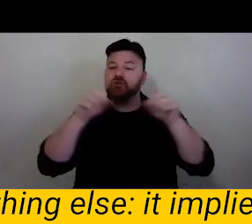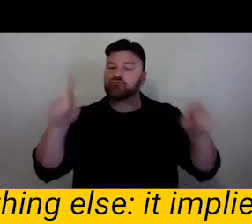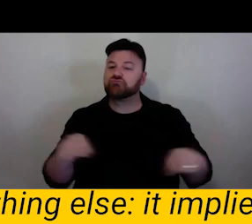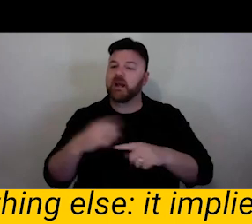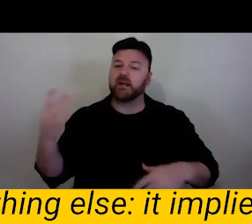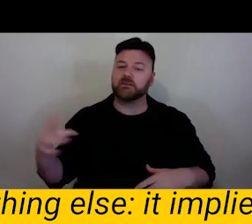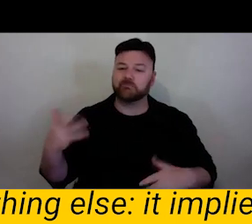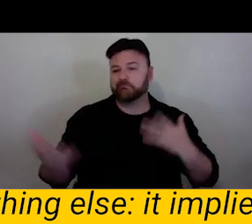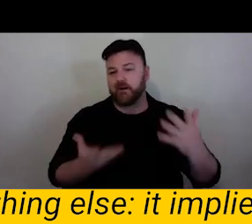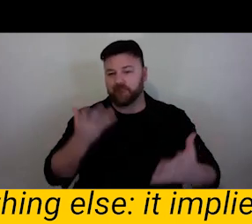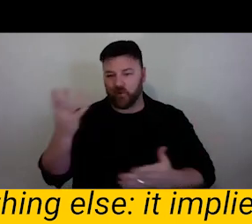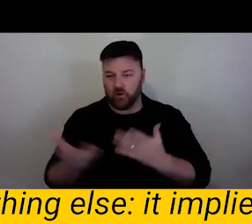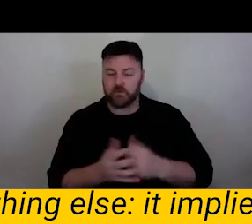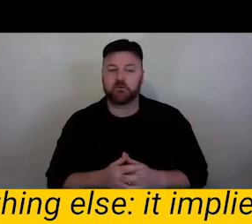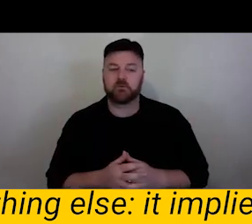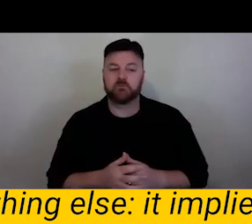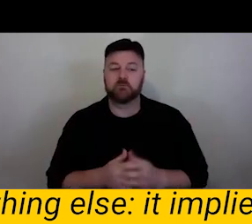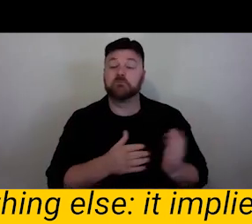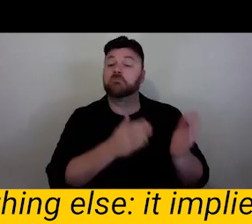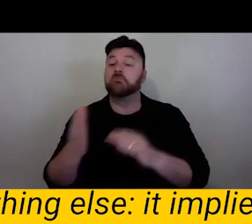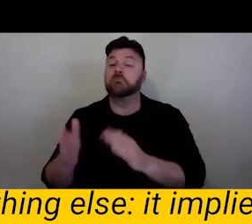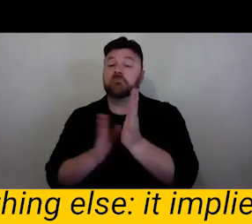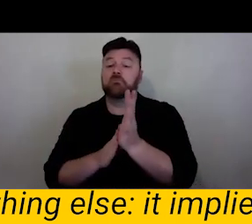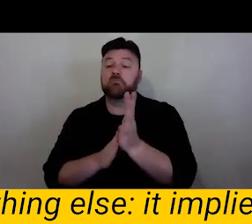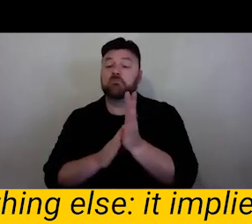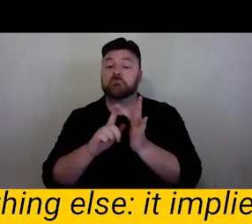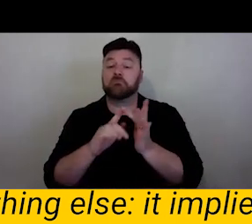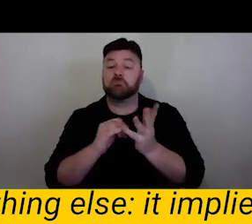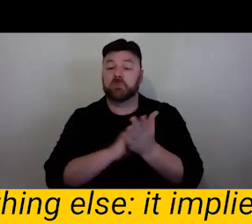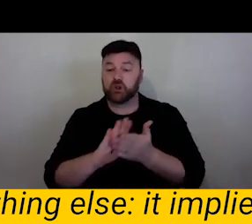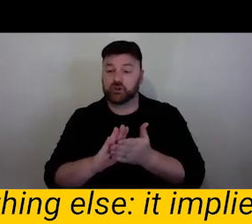Then, good old Mish has a history in her own collectives,